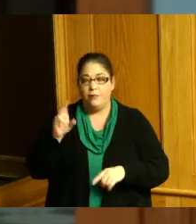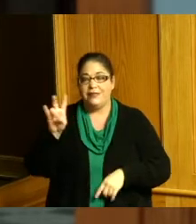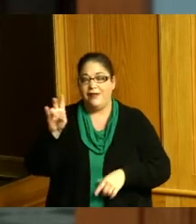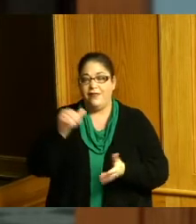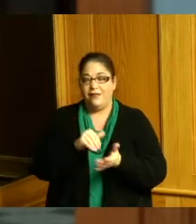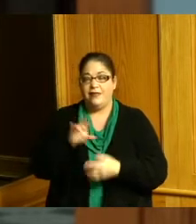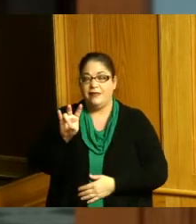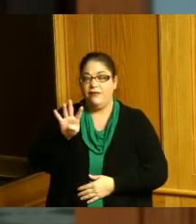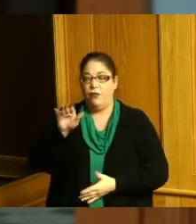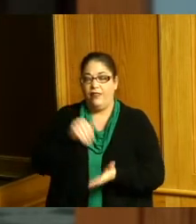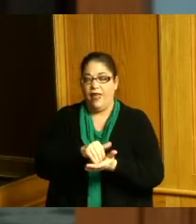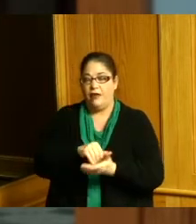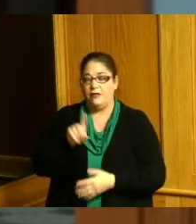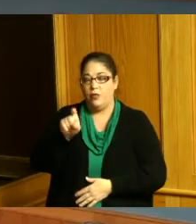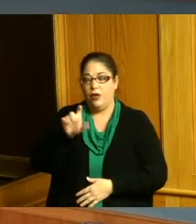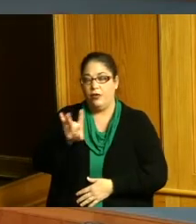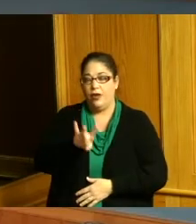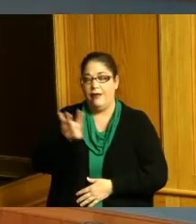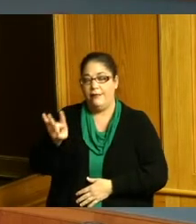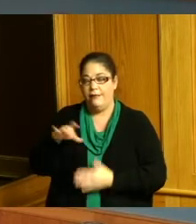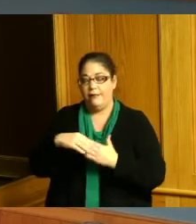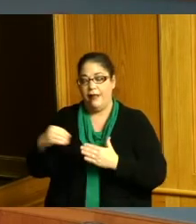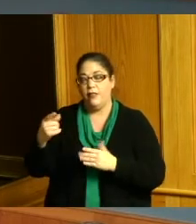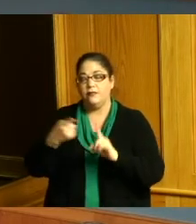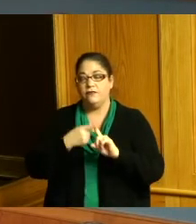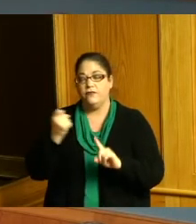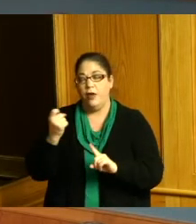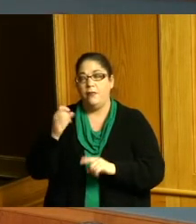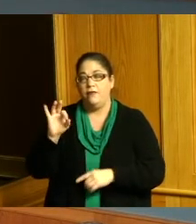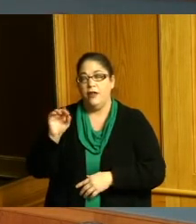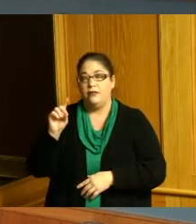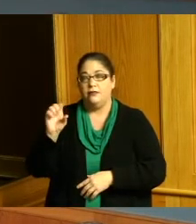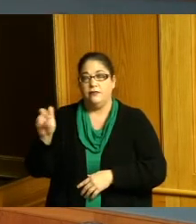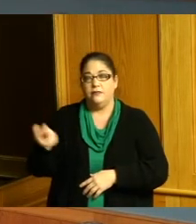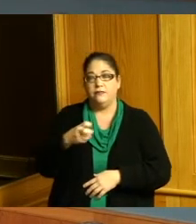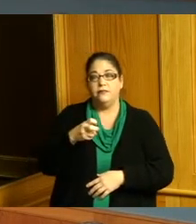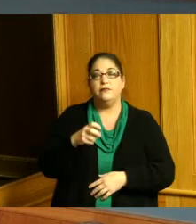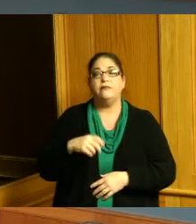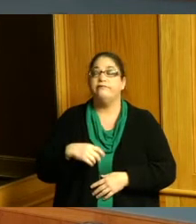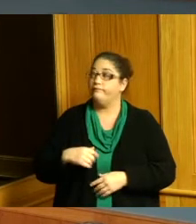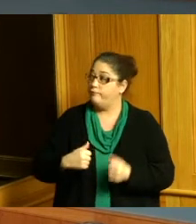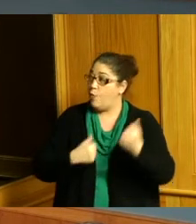thank you so much questions comments make a motion to adopt item number eight second